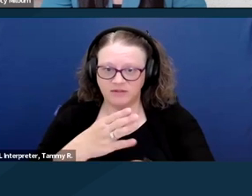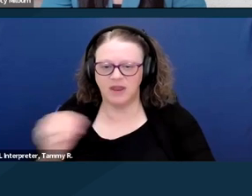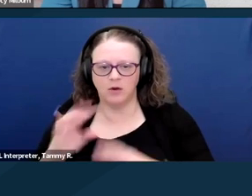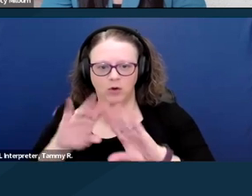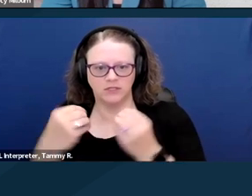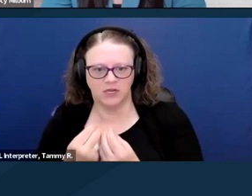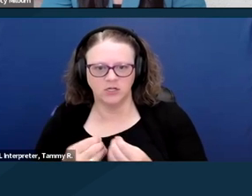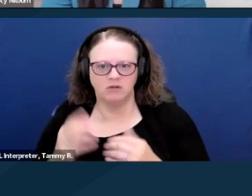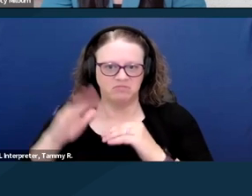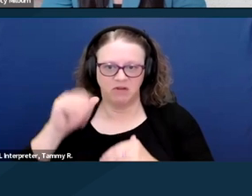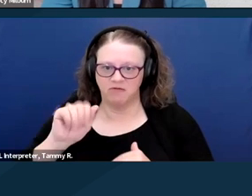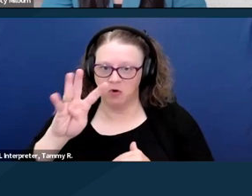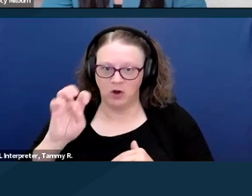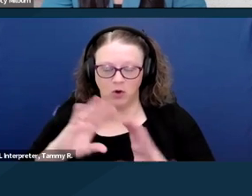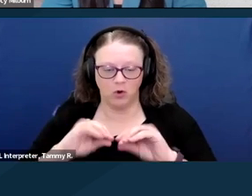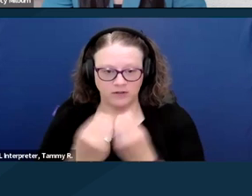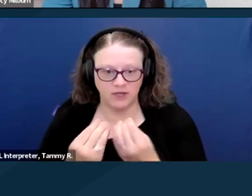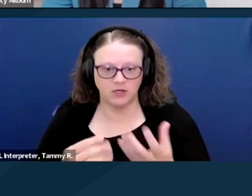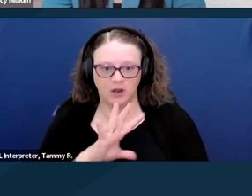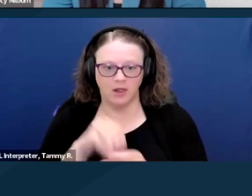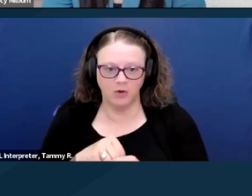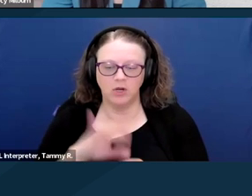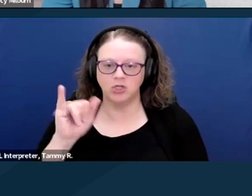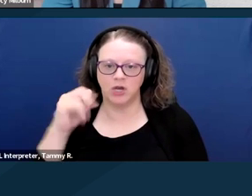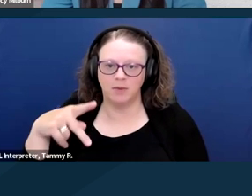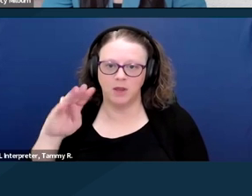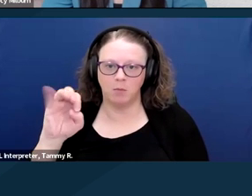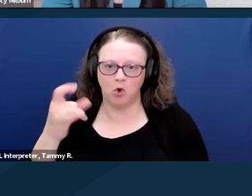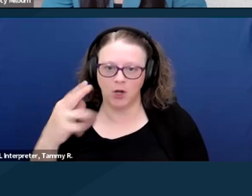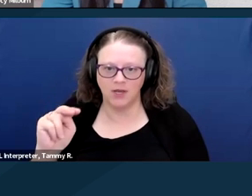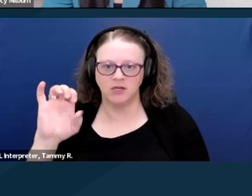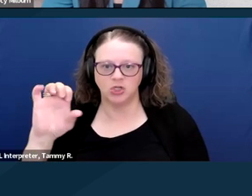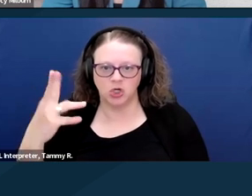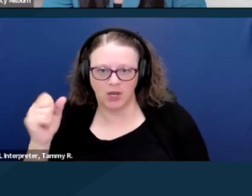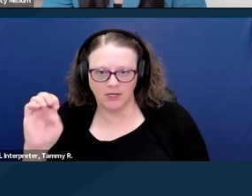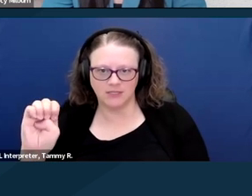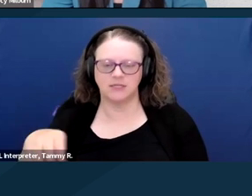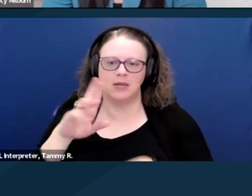JPMorgan Chase, Microsoft, Nationwide, the US Chamber of Commerce,